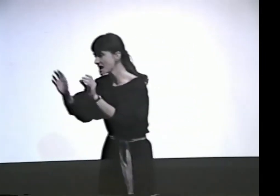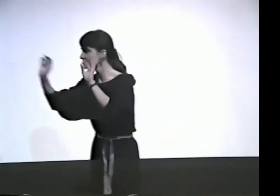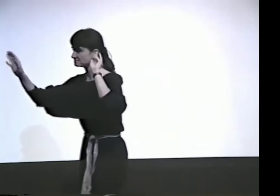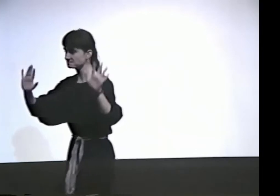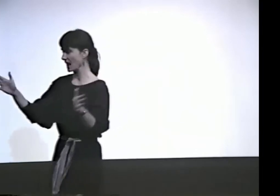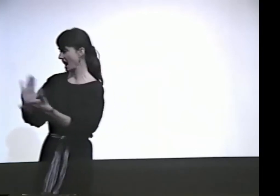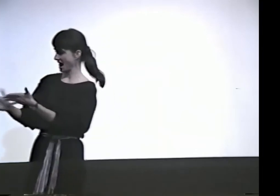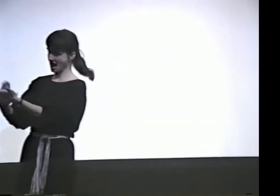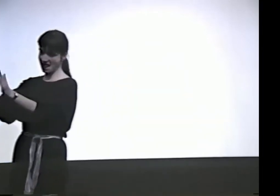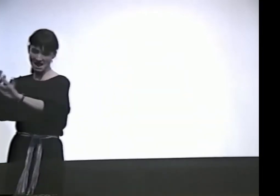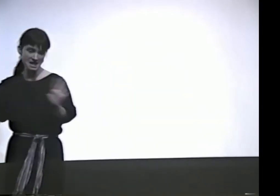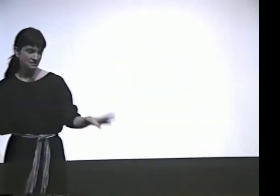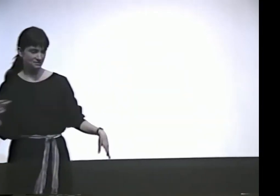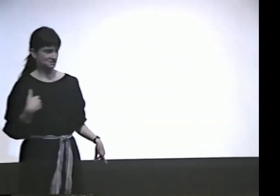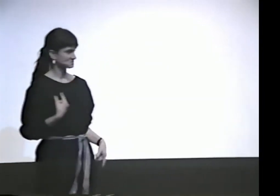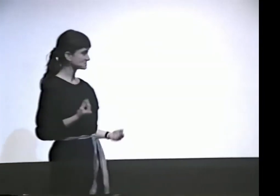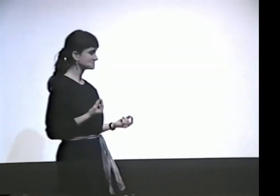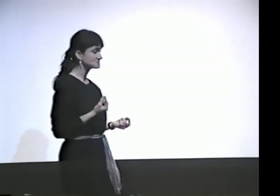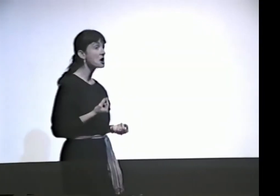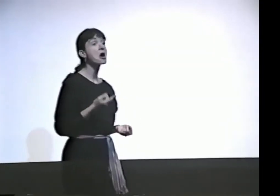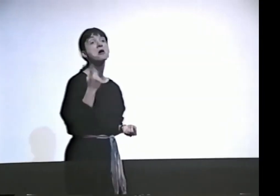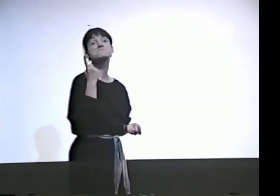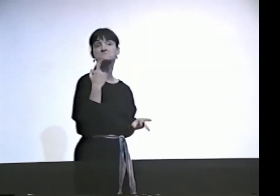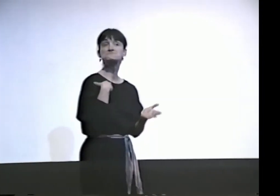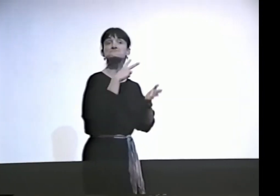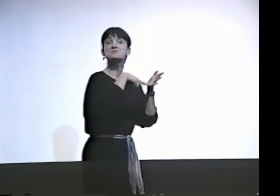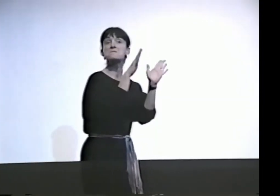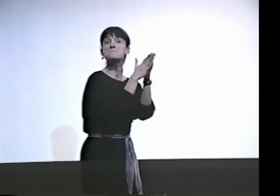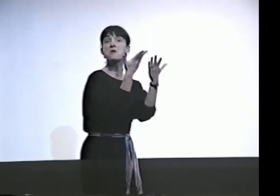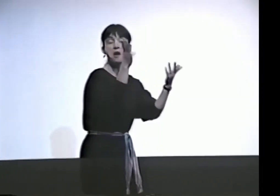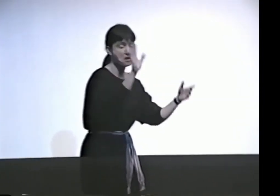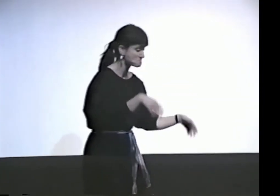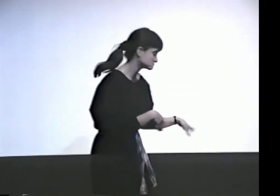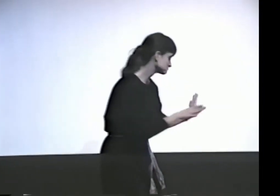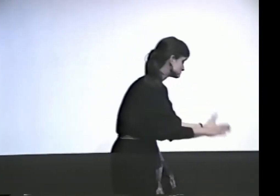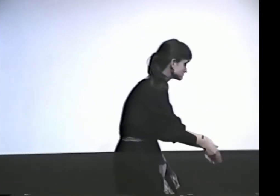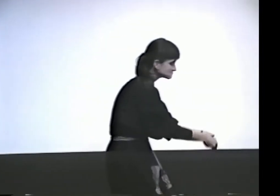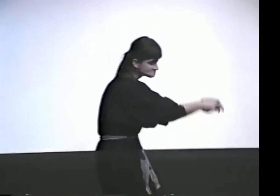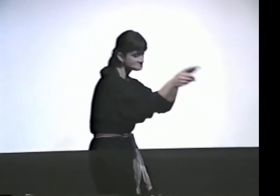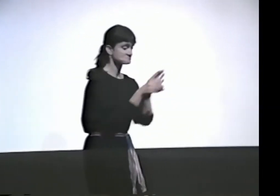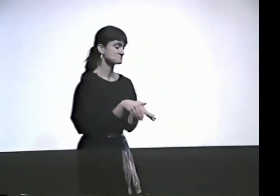PUTTING AWAY THE DISHES AND STRAIGHTENING UP. I THOUGHT I WOULD READ A BOOK.